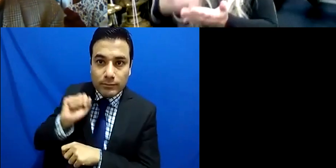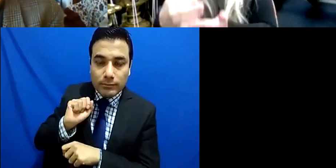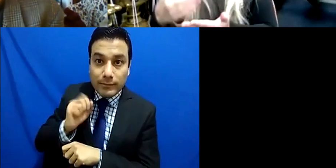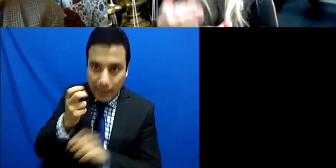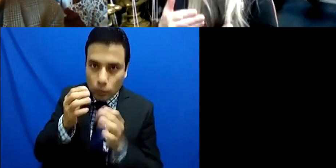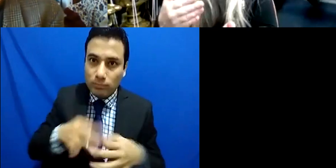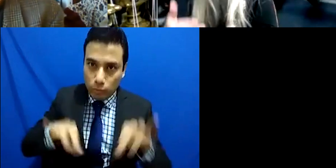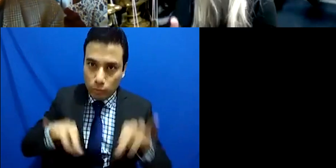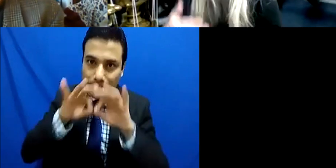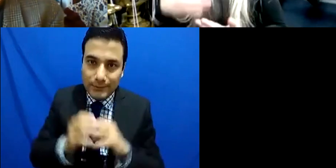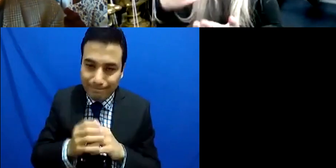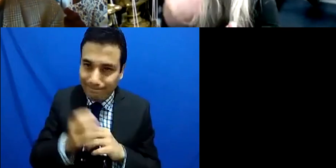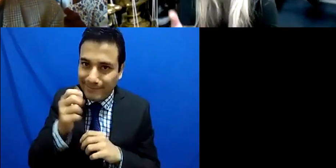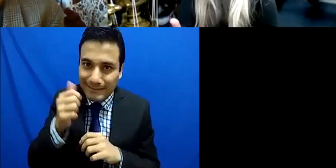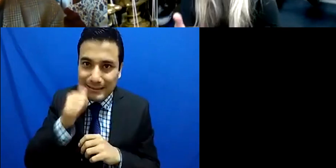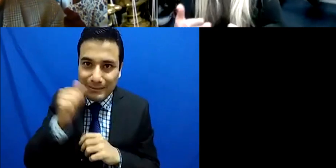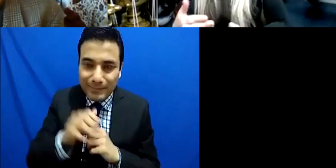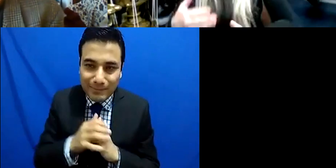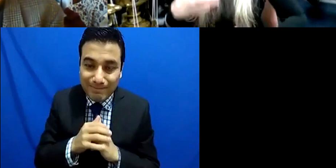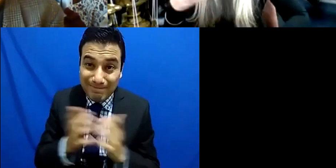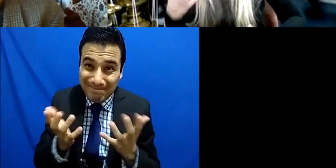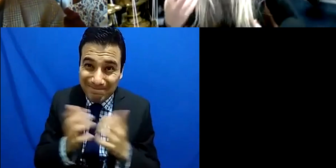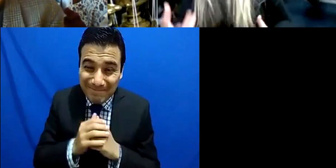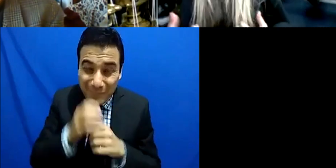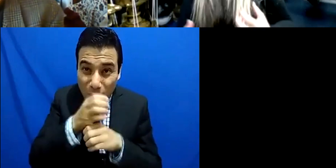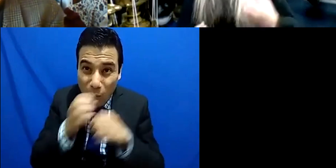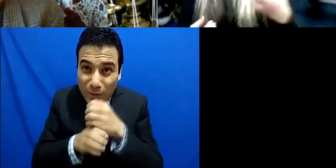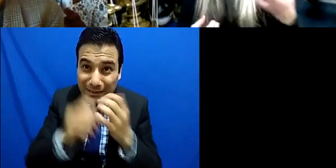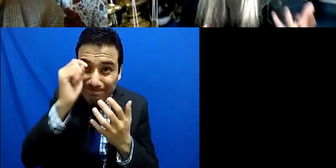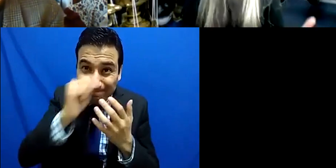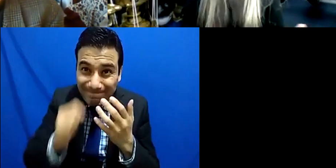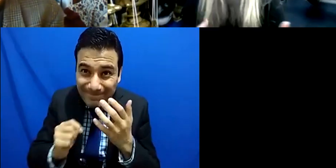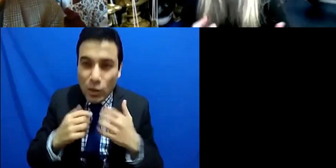other things confidence you name it and then we listen to what people say what people do